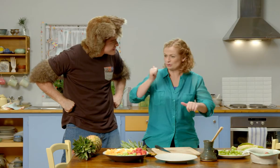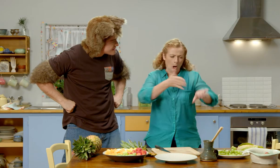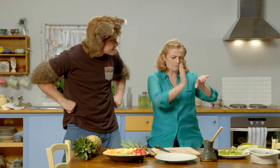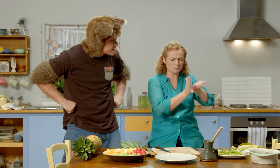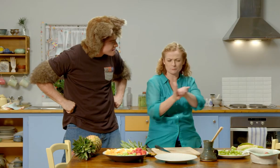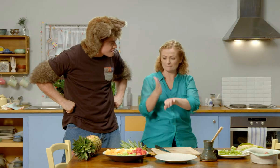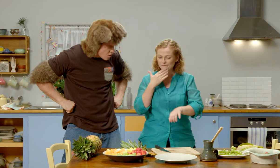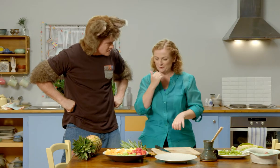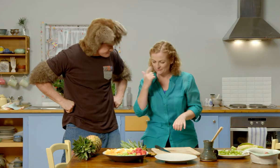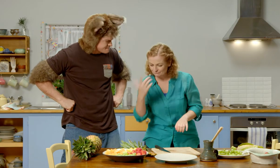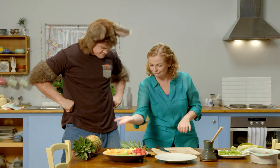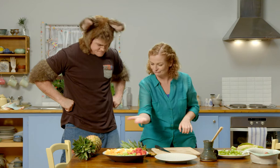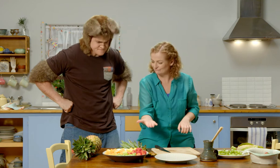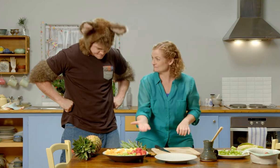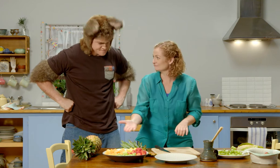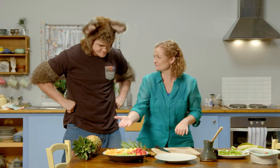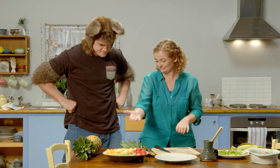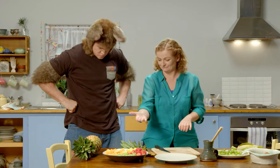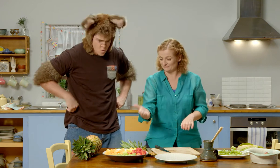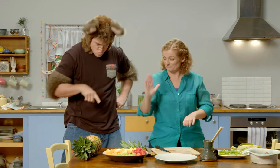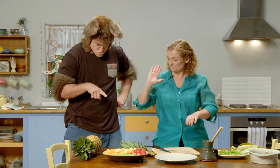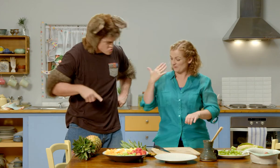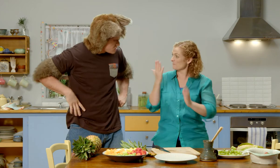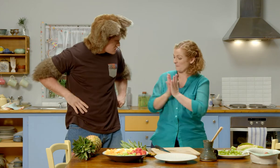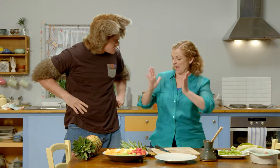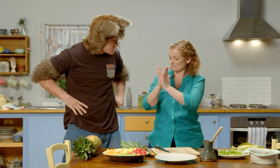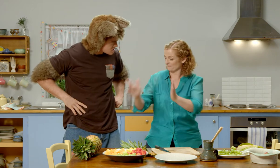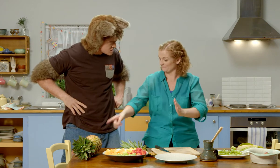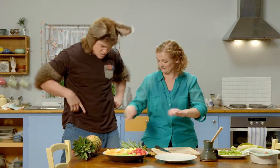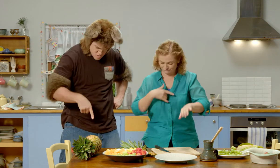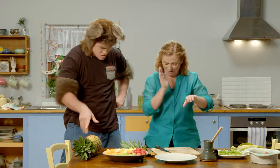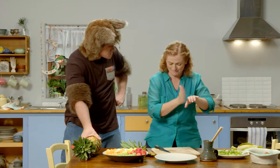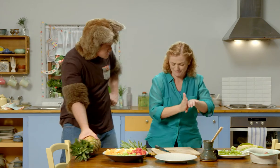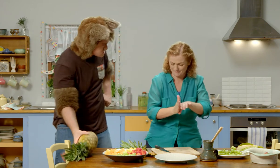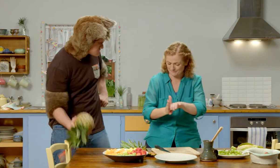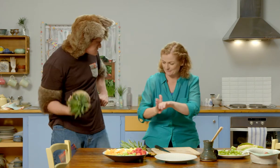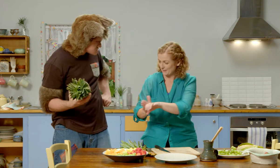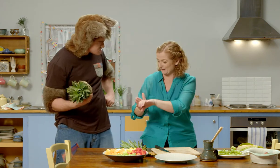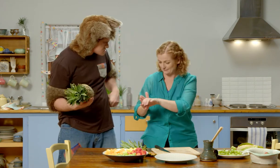Well I’ve just chopped up all the fruit. See? I’ve just finished chopping up the pineapple,